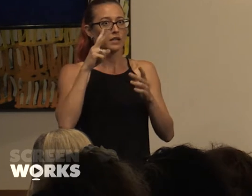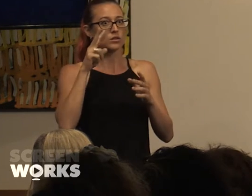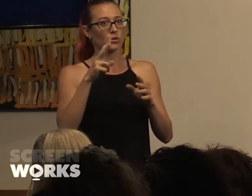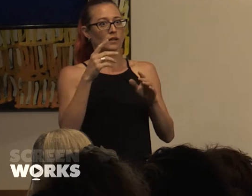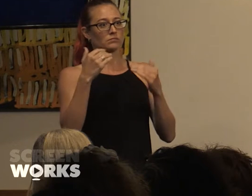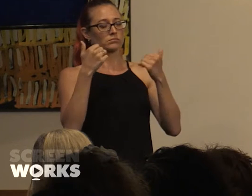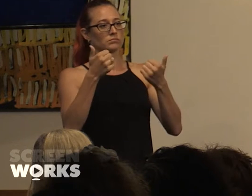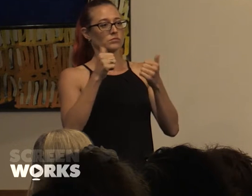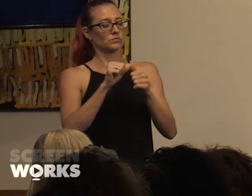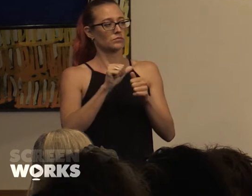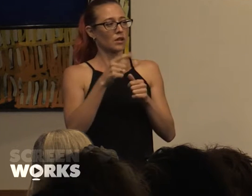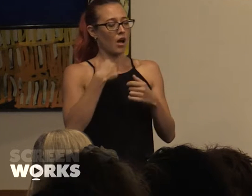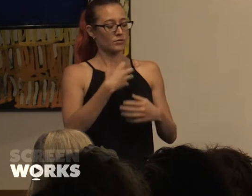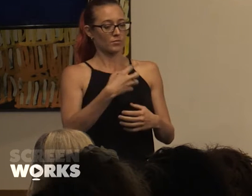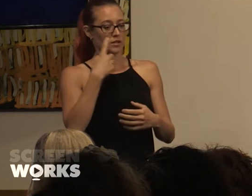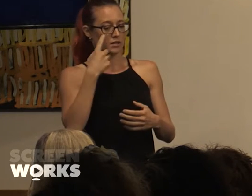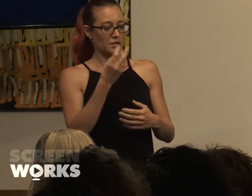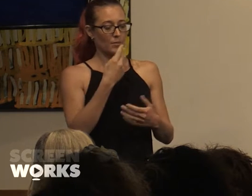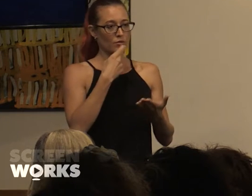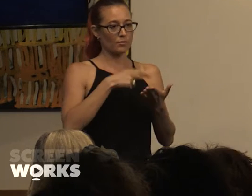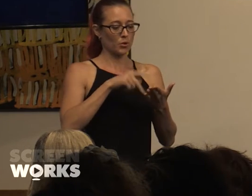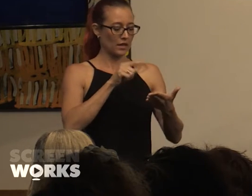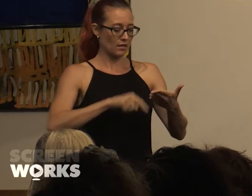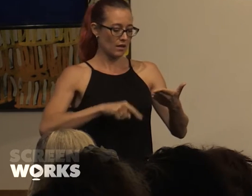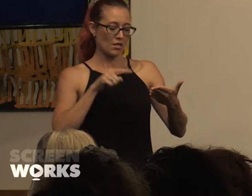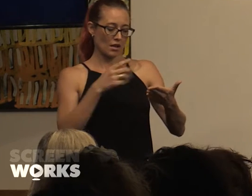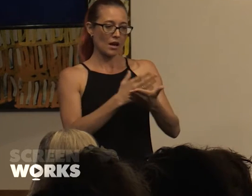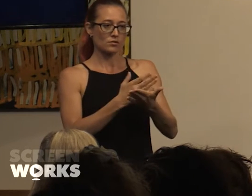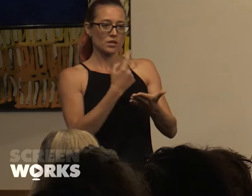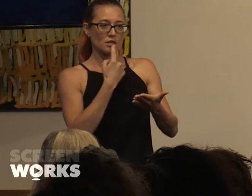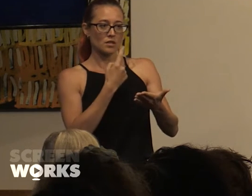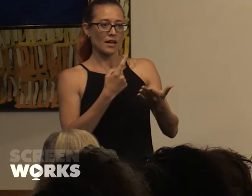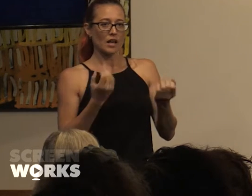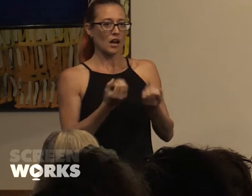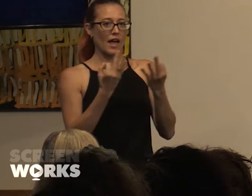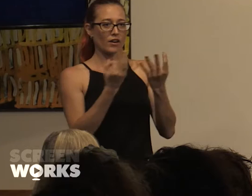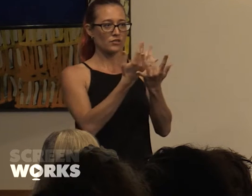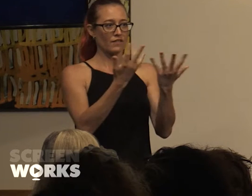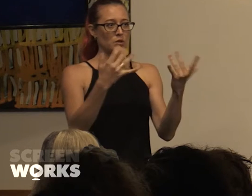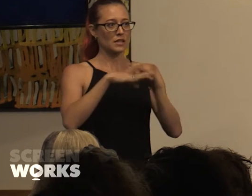to see some of the reporting. They actually say a lack of diversity in Australia's media and entertainment